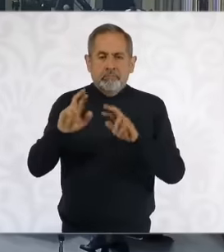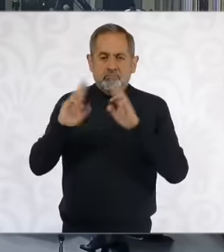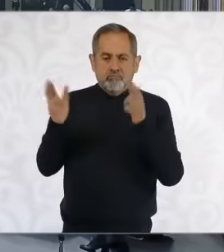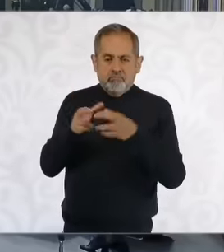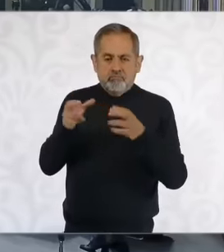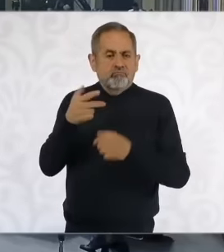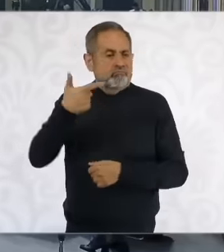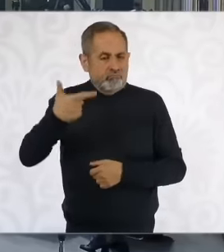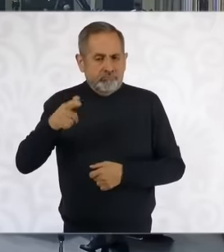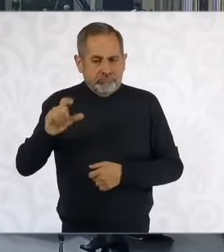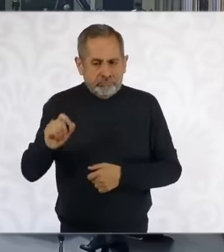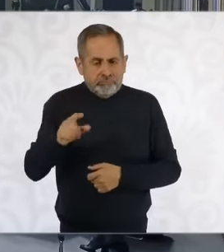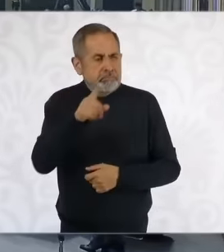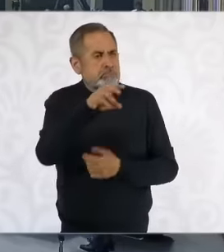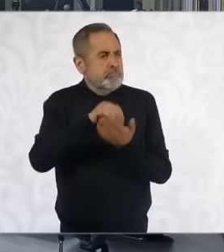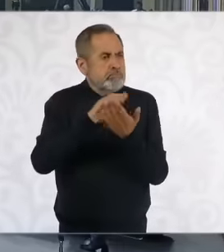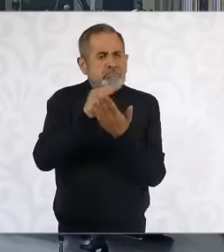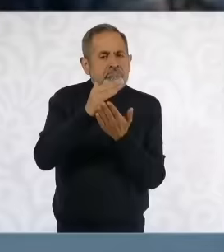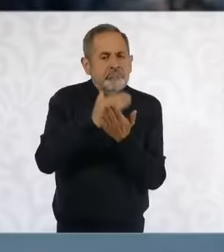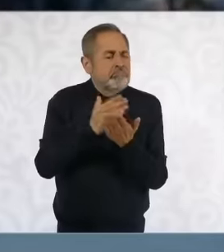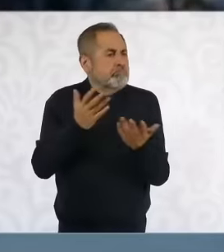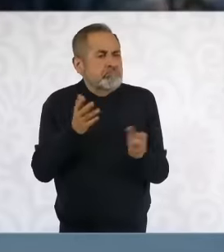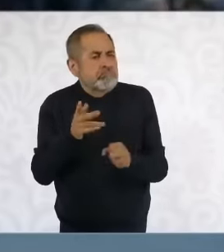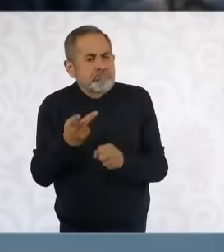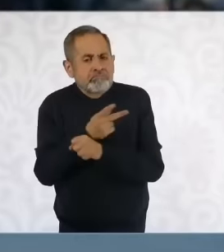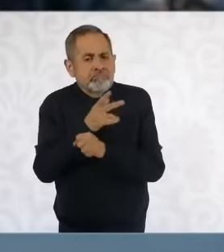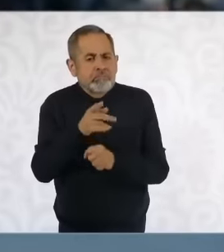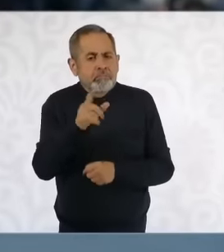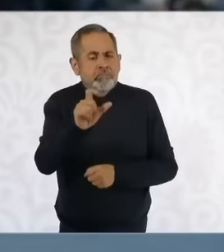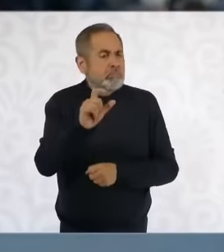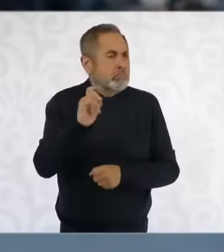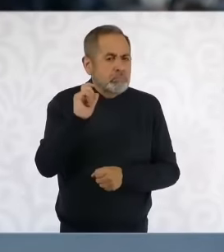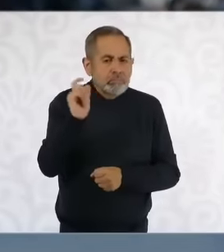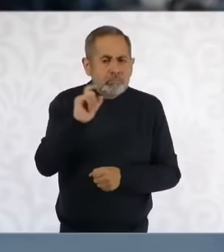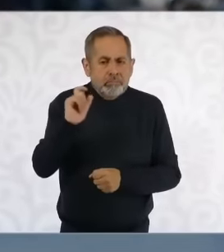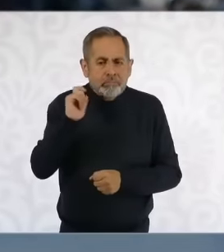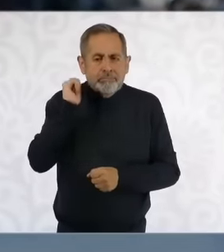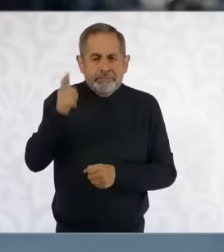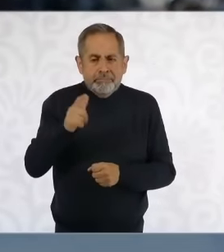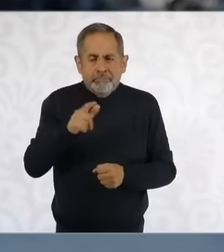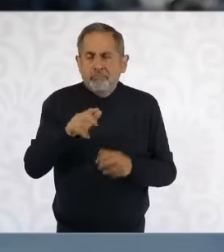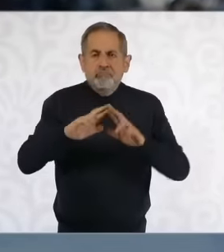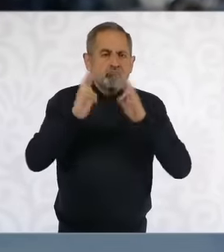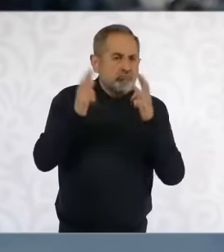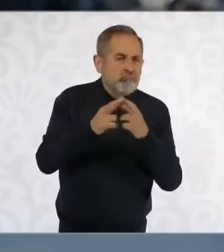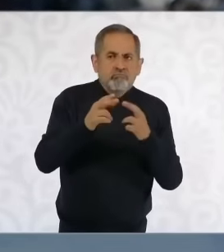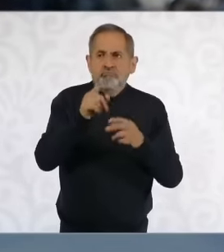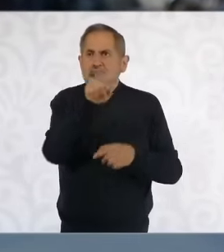your agenda. Uh, if you have already contemplated some bilateral meetings, Uh